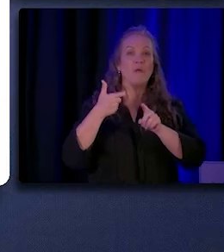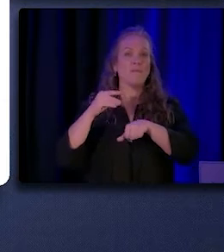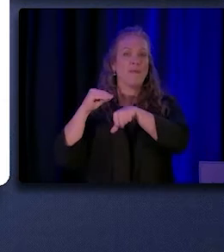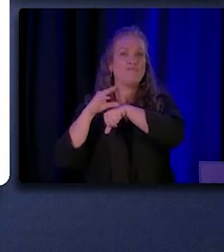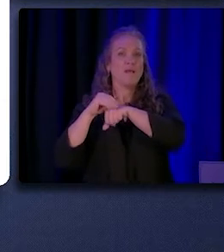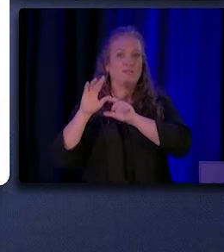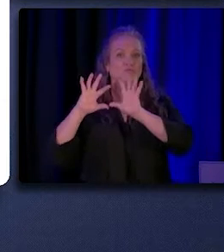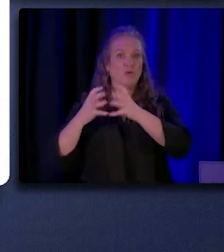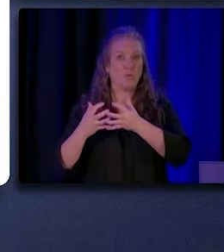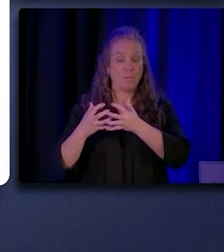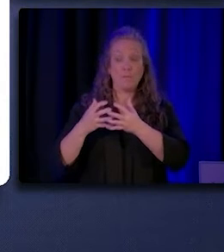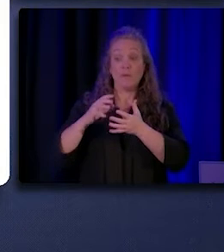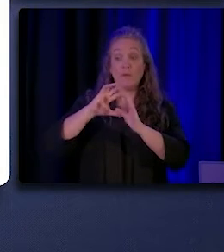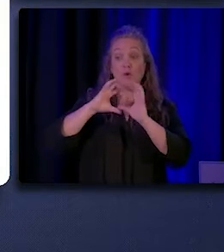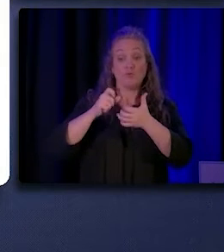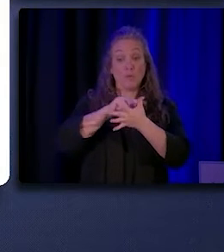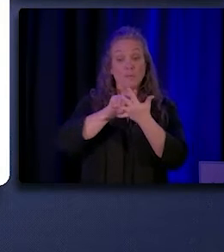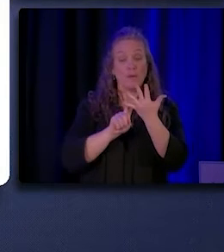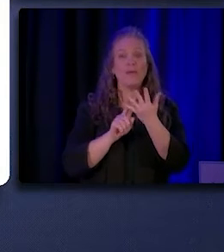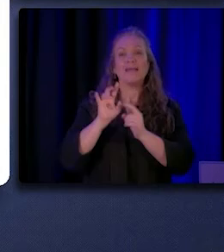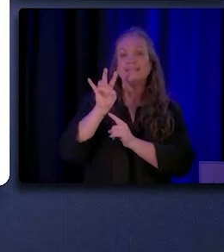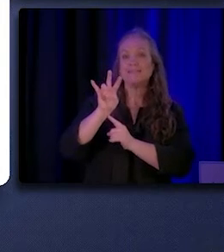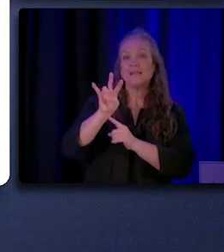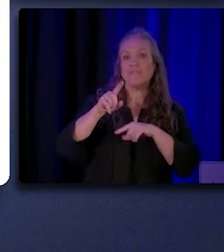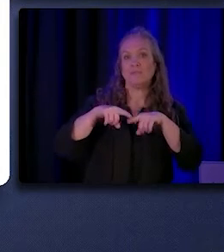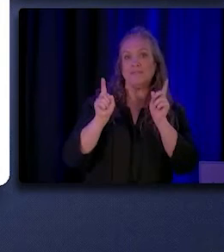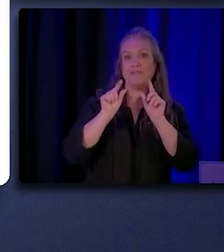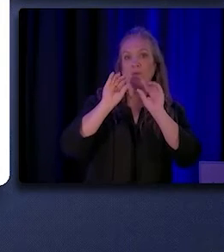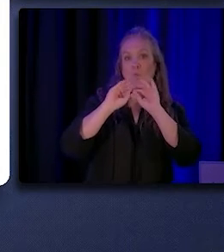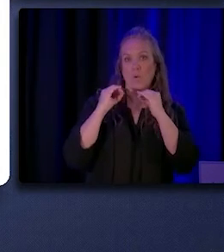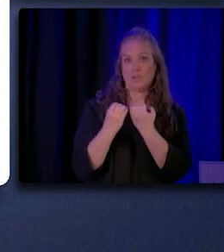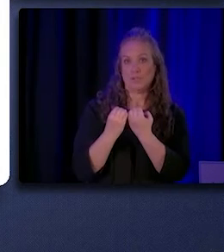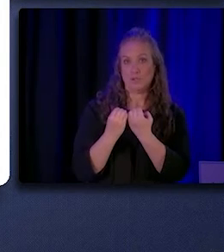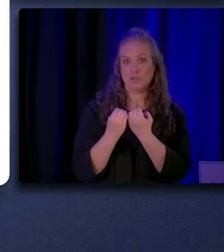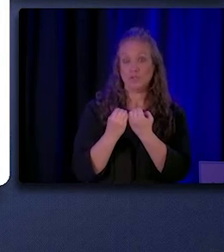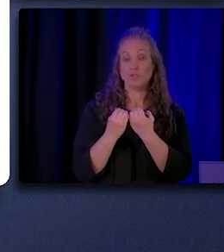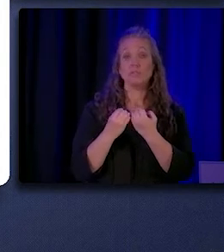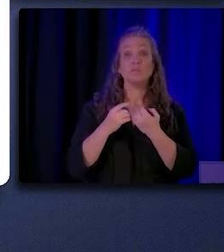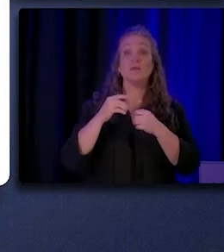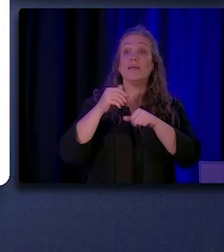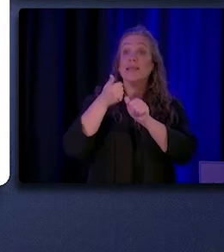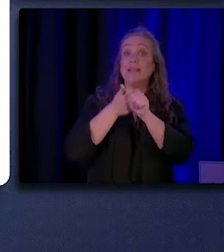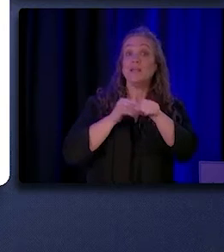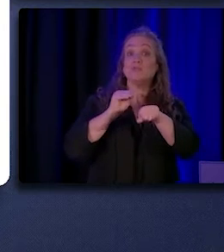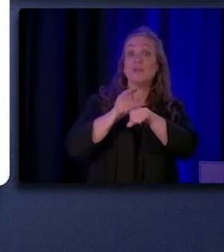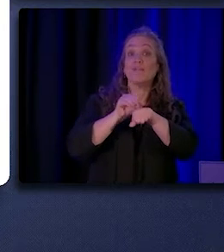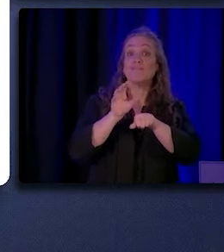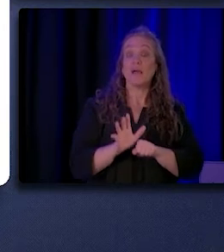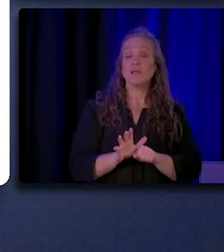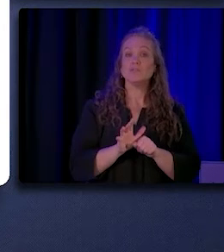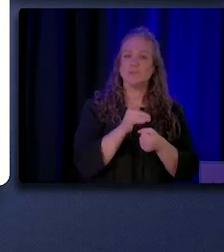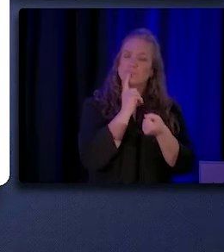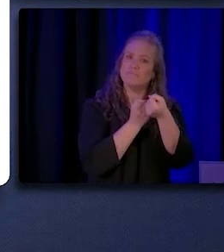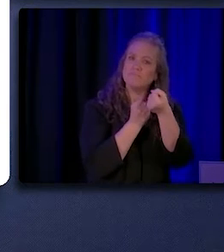which represented seven different organizations, and these advisors really aided with survey development